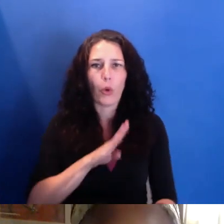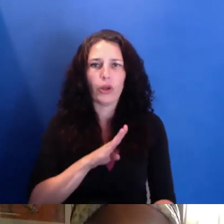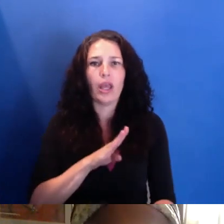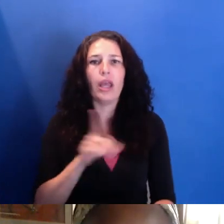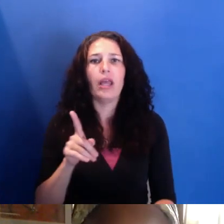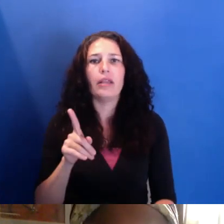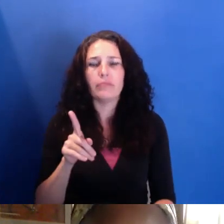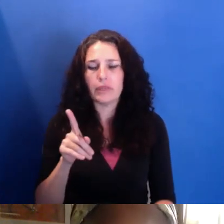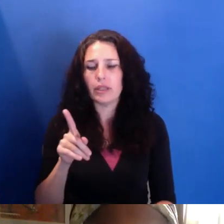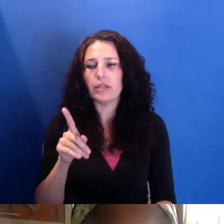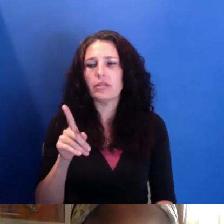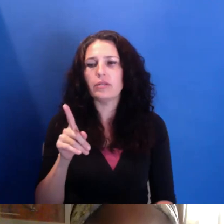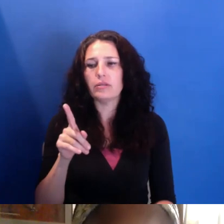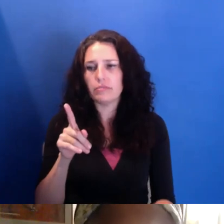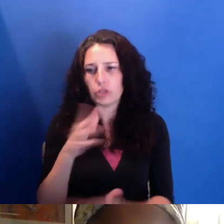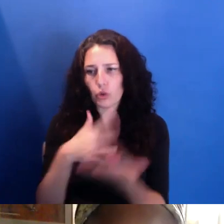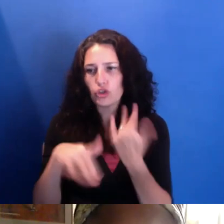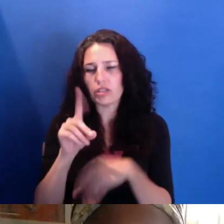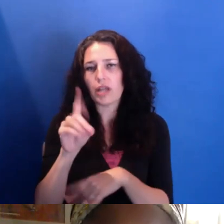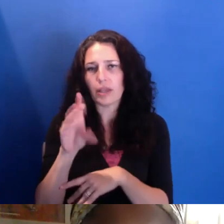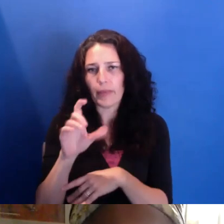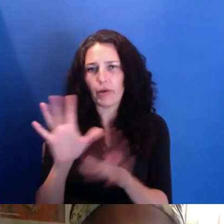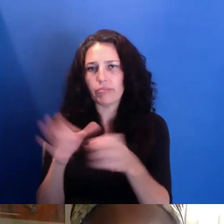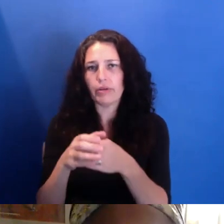And the reason why I like that program